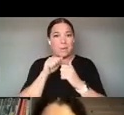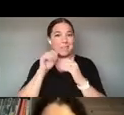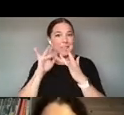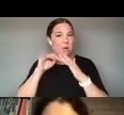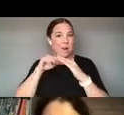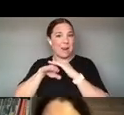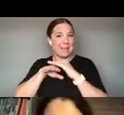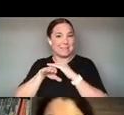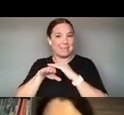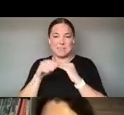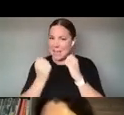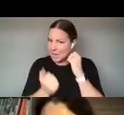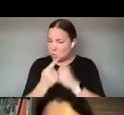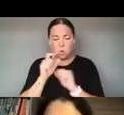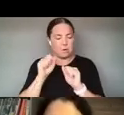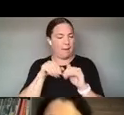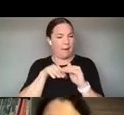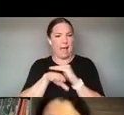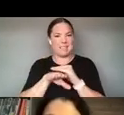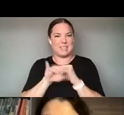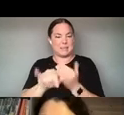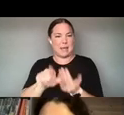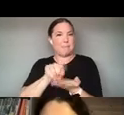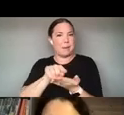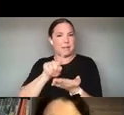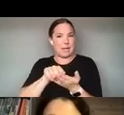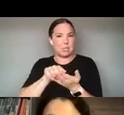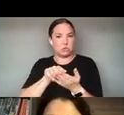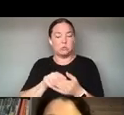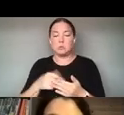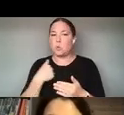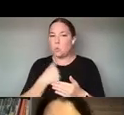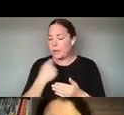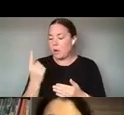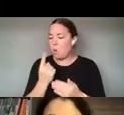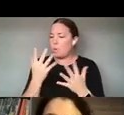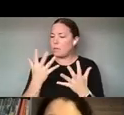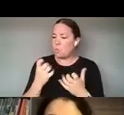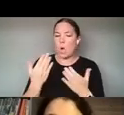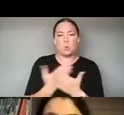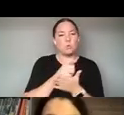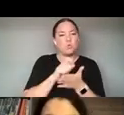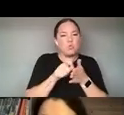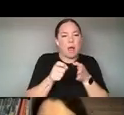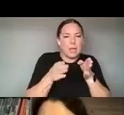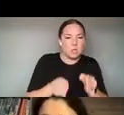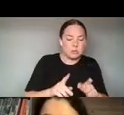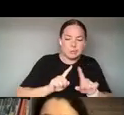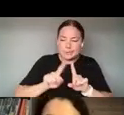THIS PUBLICATION AND WE'RE ALWAYS LOOKING FOR DIFFERENT WRITERS. AND WE'RE ALSO REALLY FOCUSED